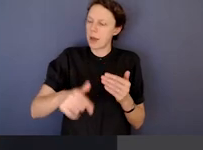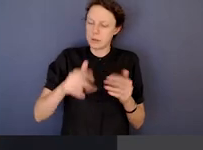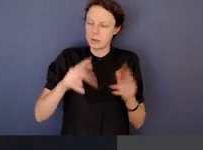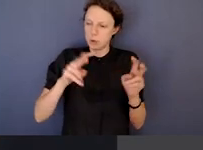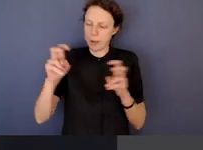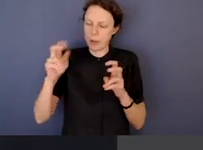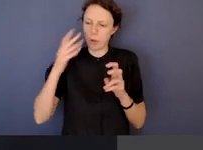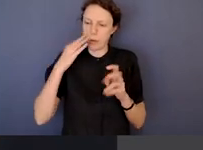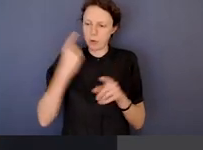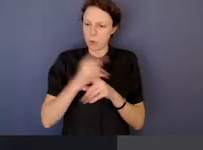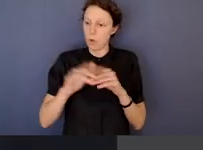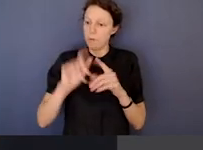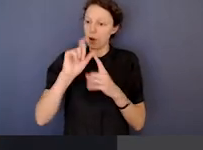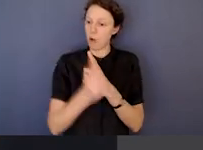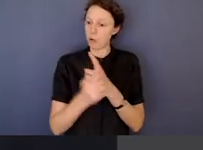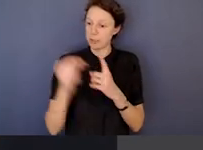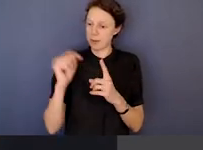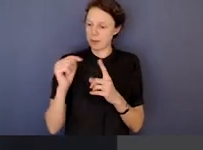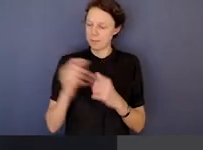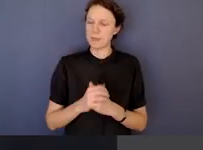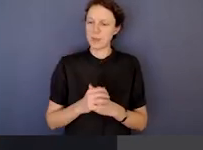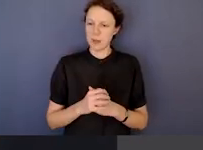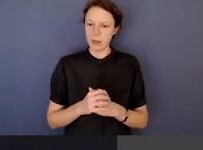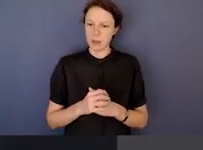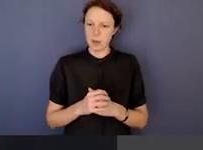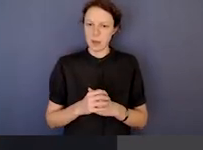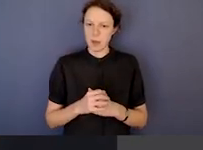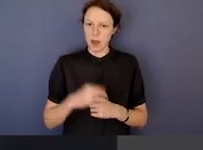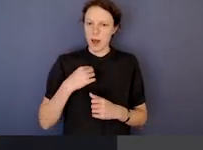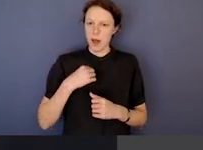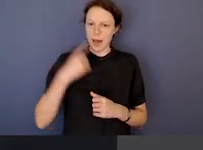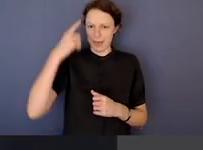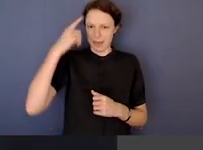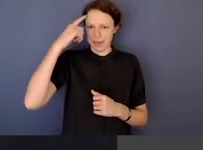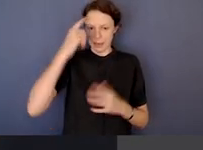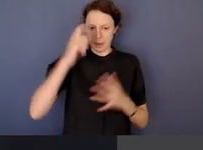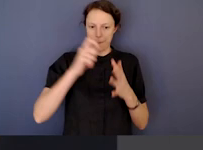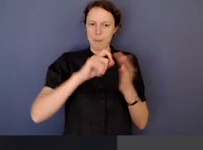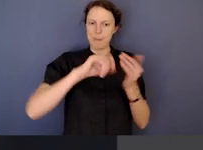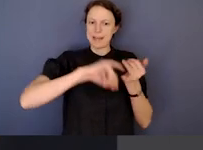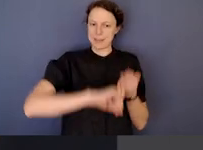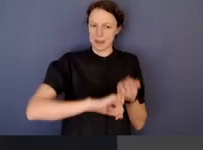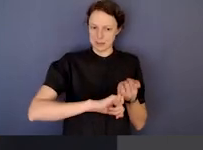So I see instilling a new approach to decision